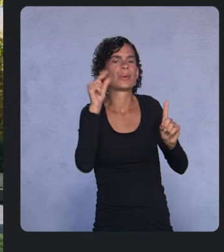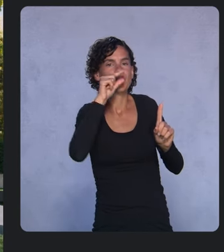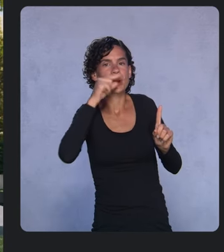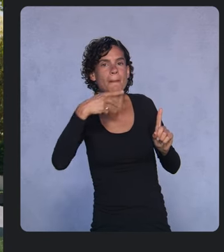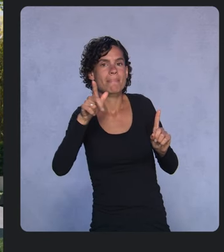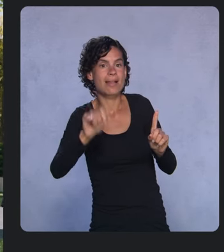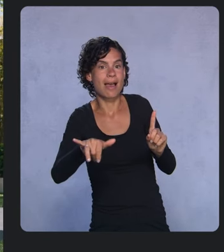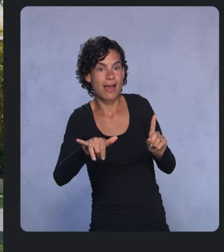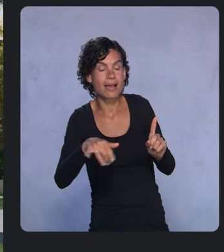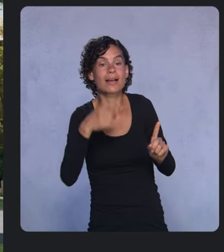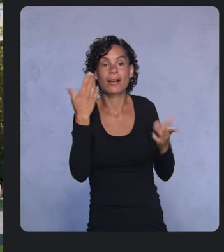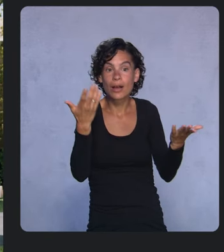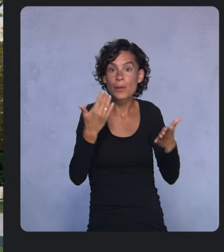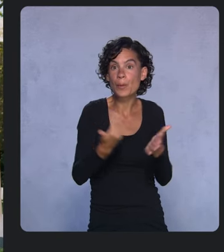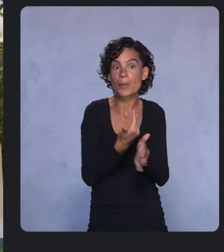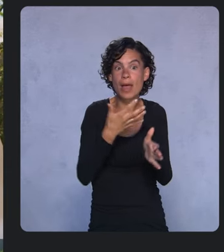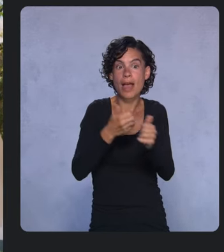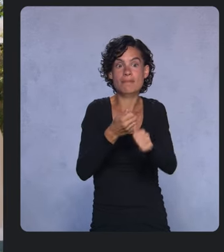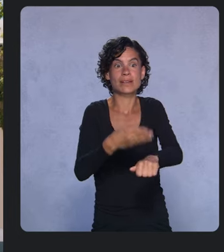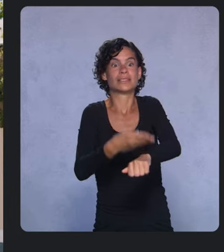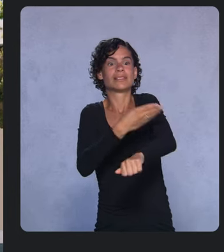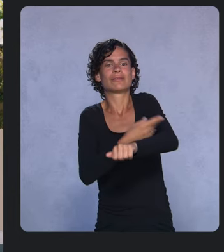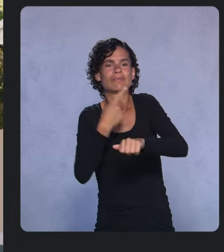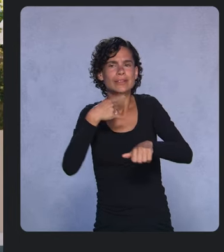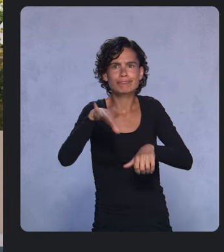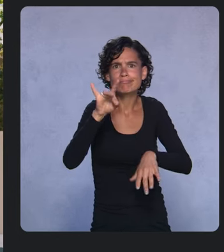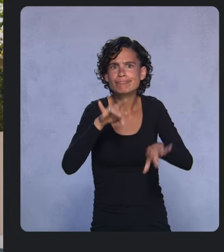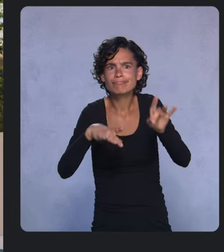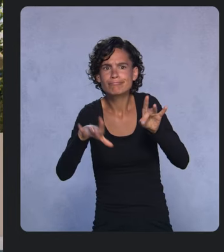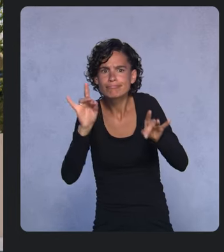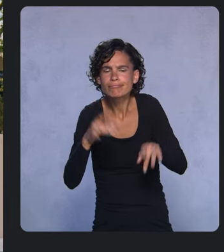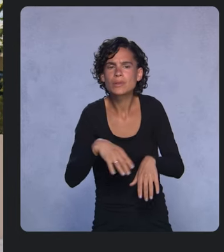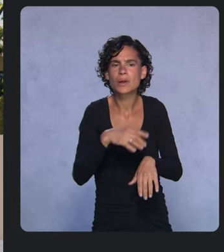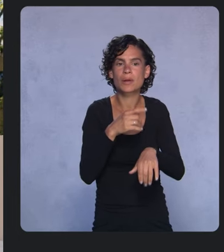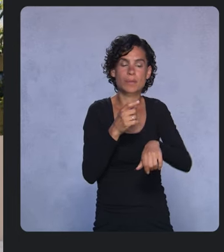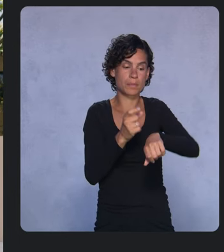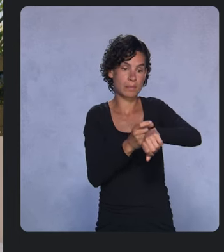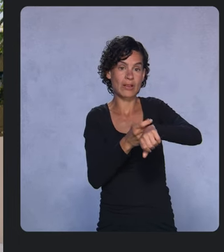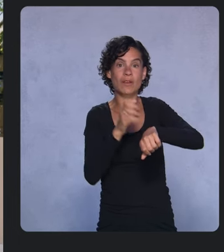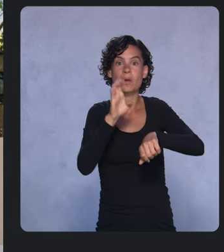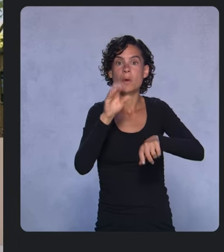The Wear app ecosystem is growing. We’re working with developers like these: Strava, Spotify, Calm, and Adidas